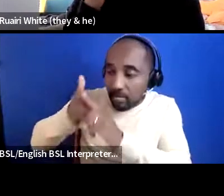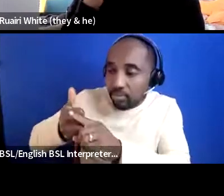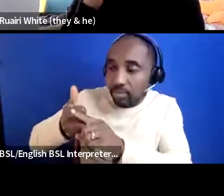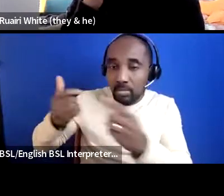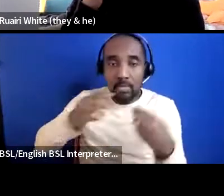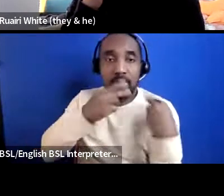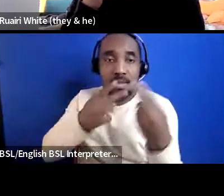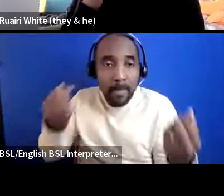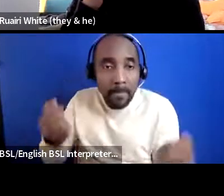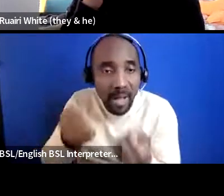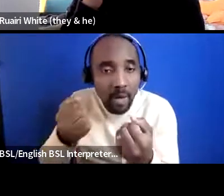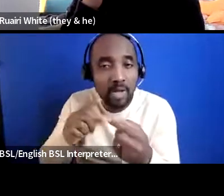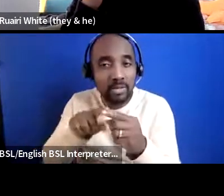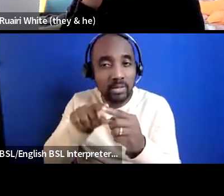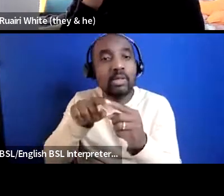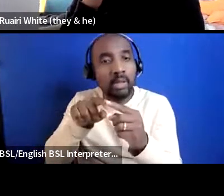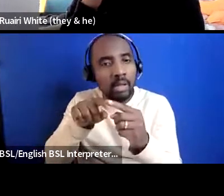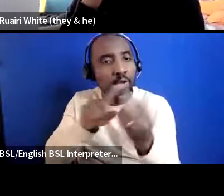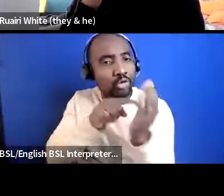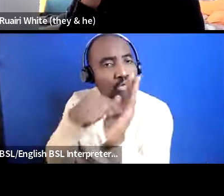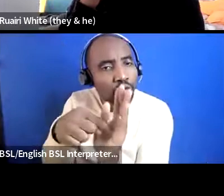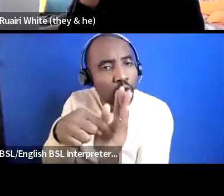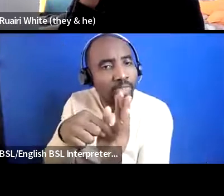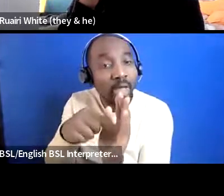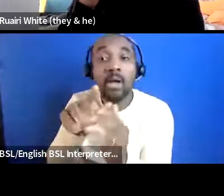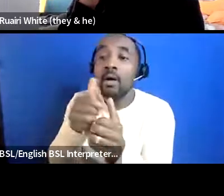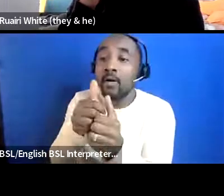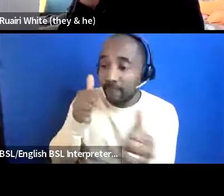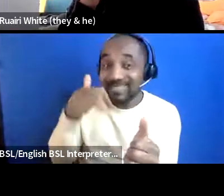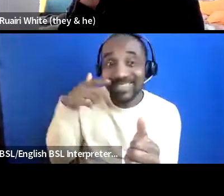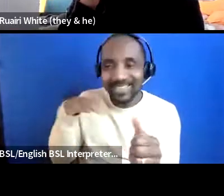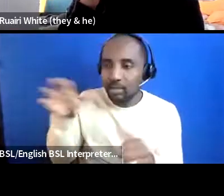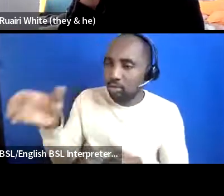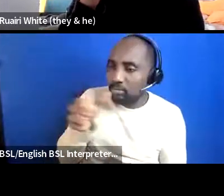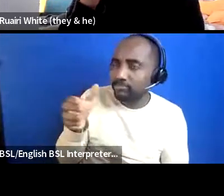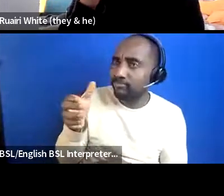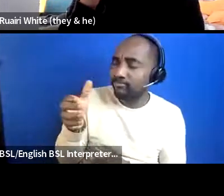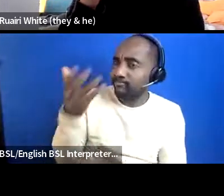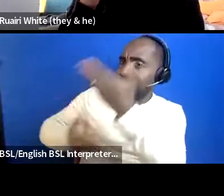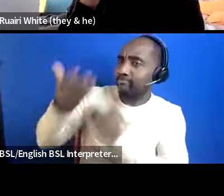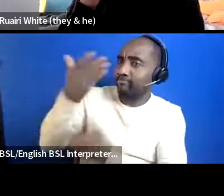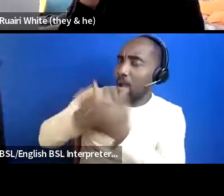like that i think for me that the funders need to listen to as well an example for us is our current